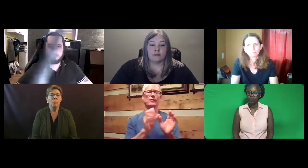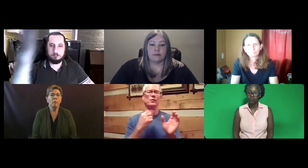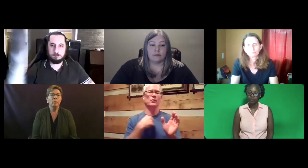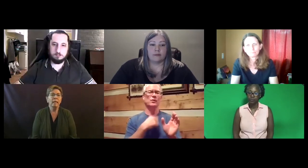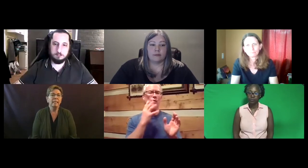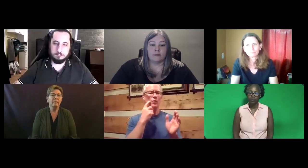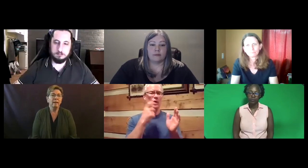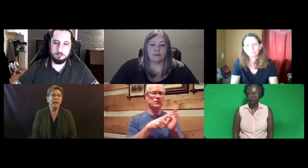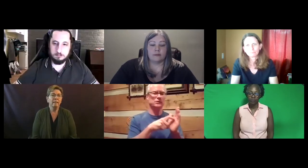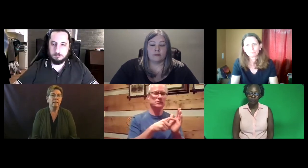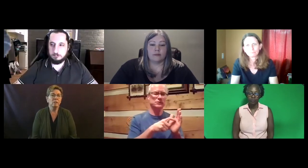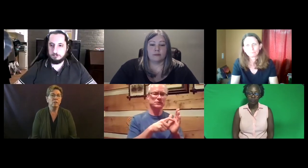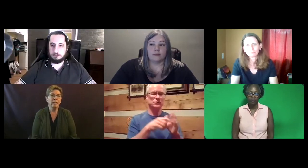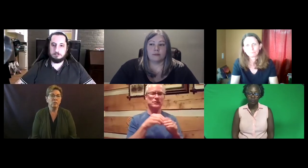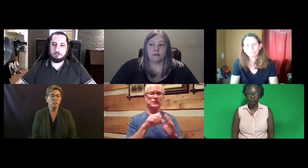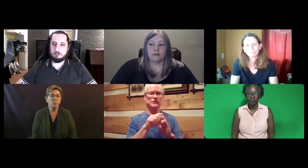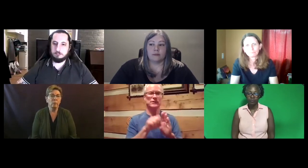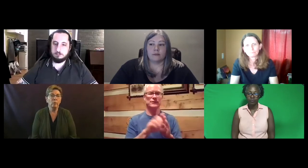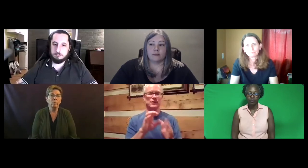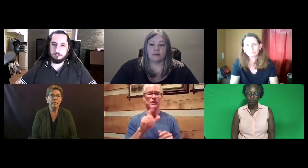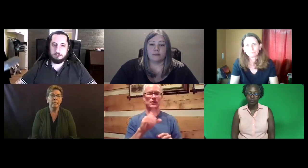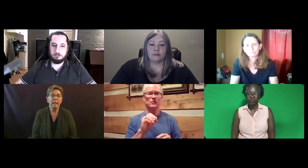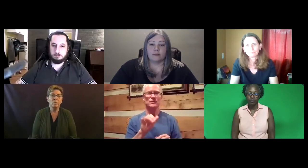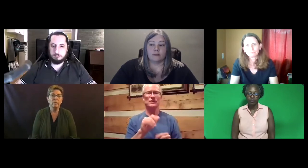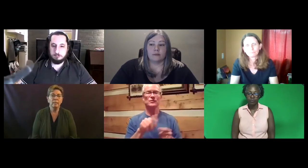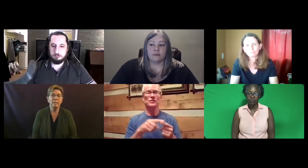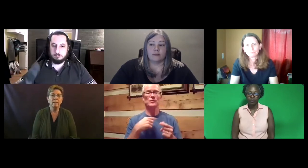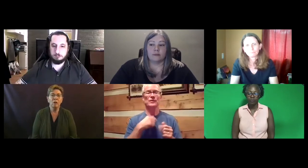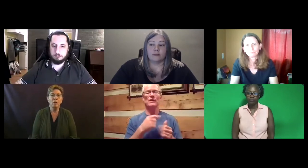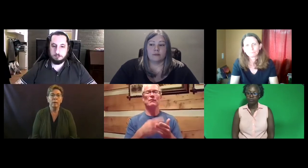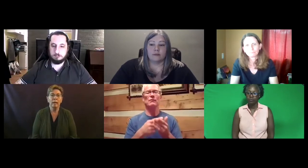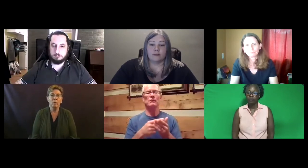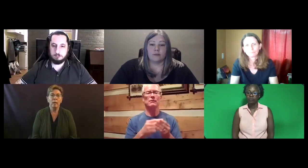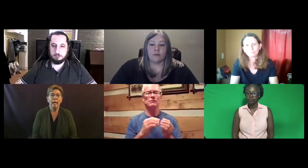Where we will identify those certifications that we will recognize within the State of Colorado.